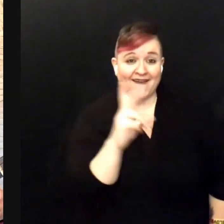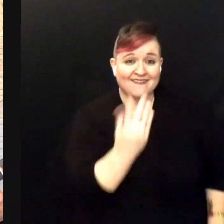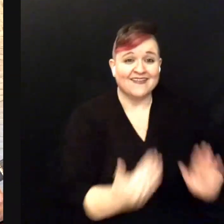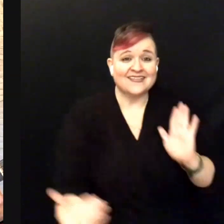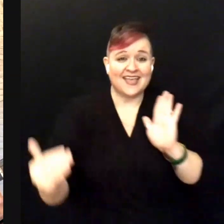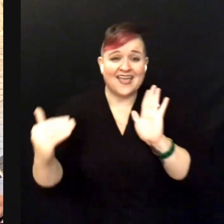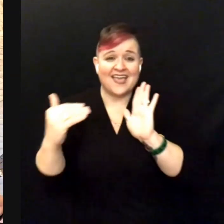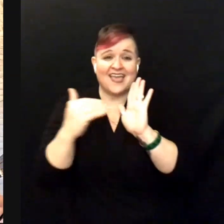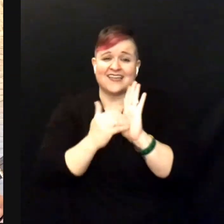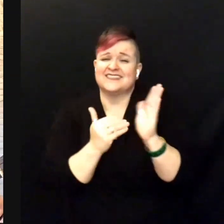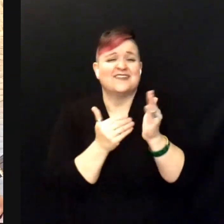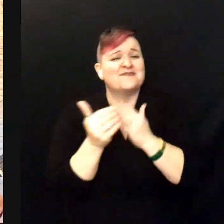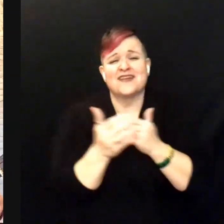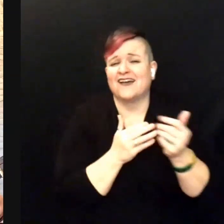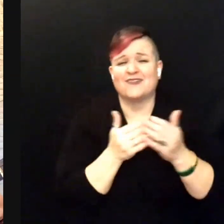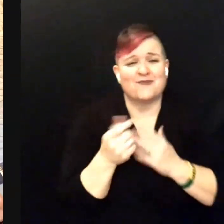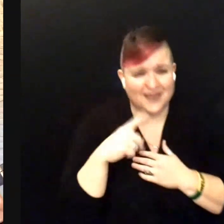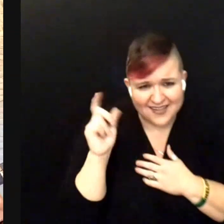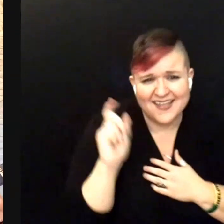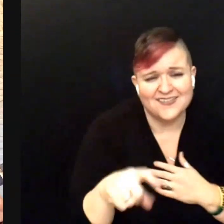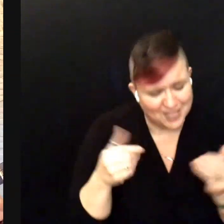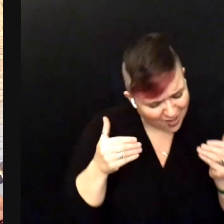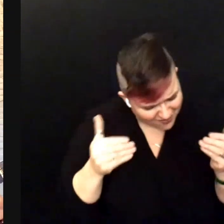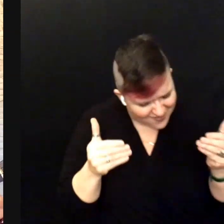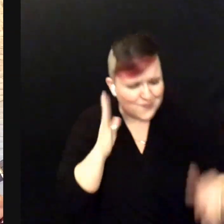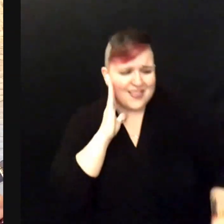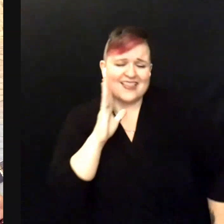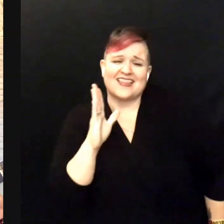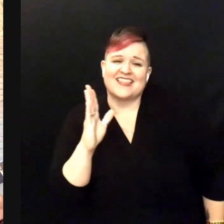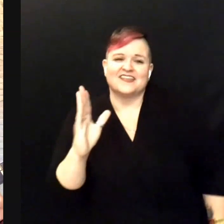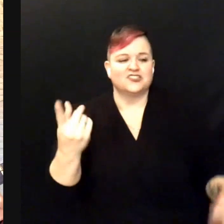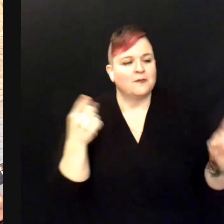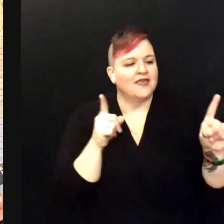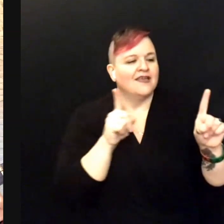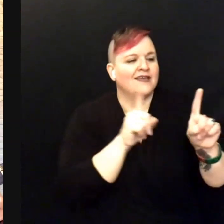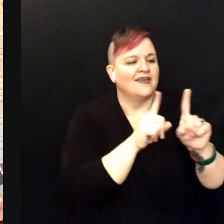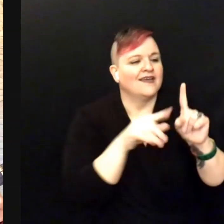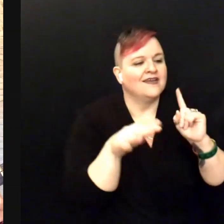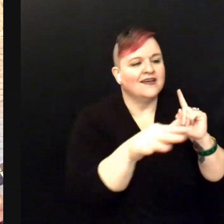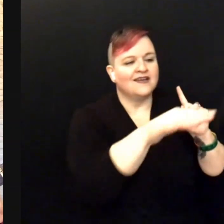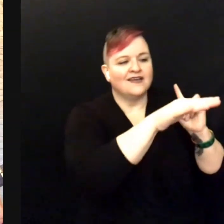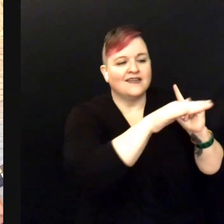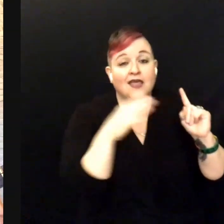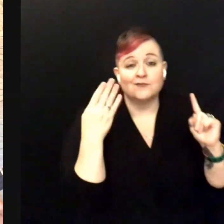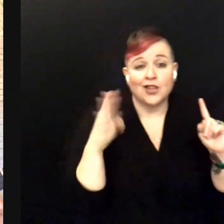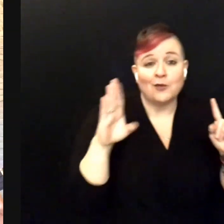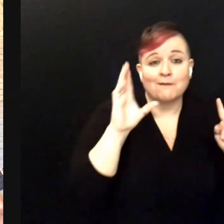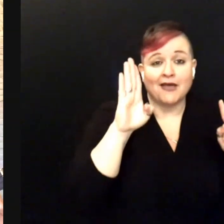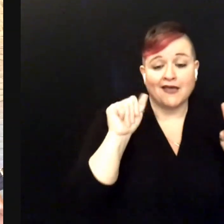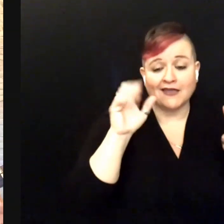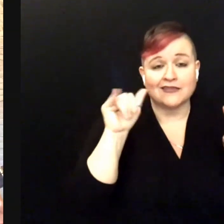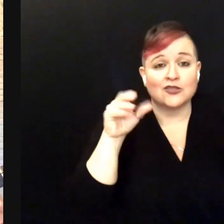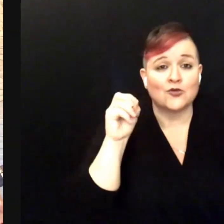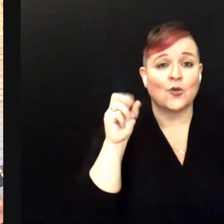Come what may To Blue Bayou Where the folks are fine